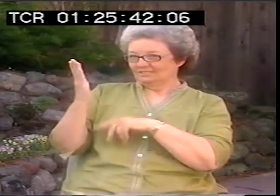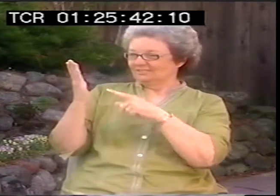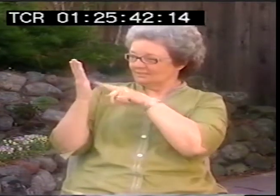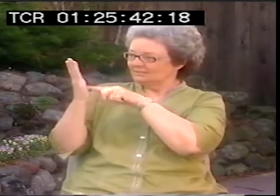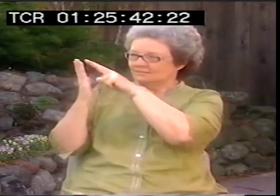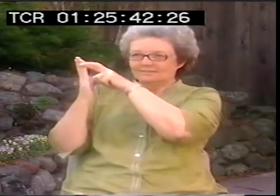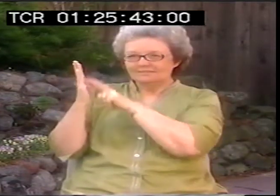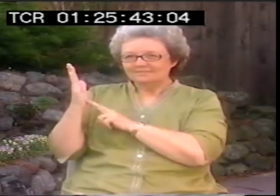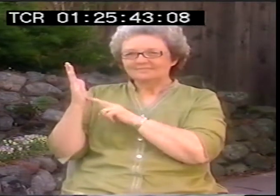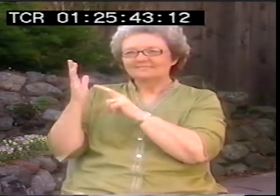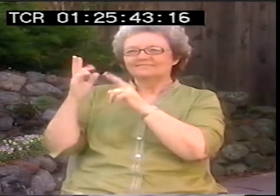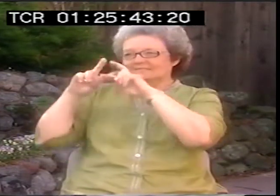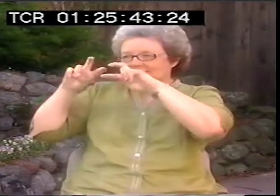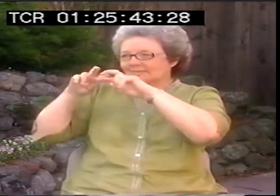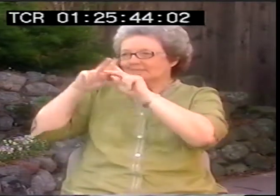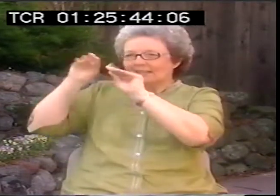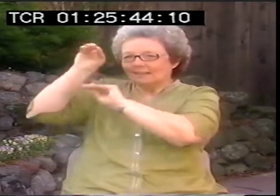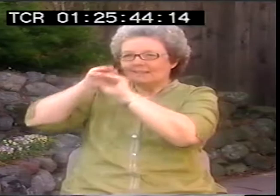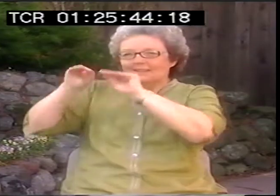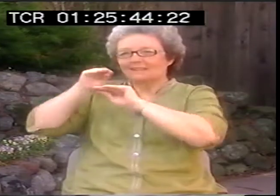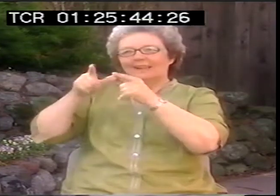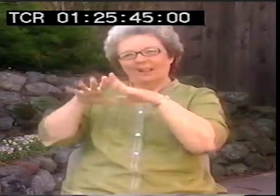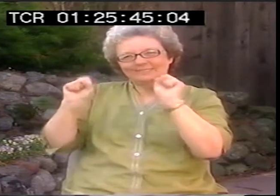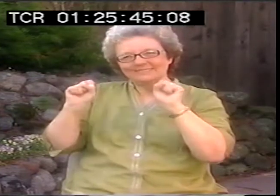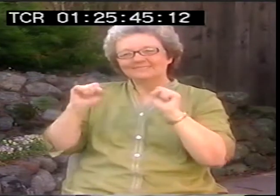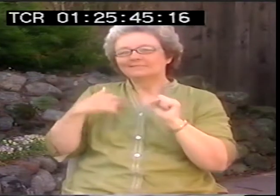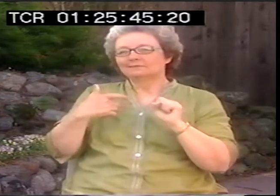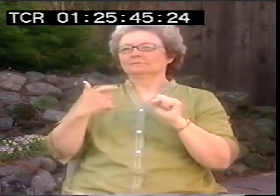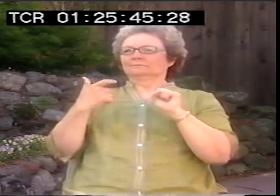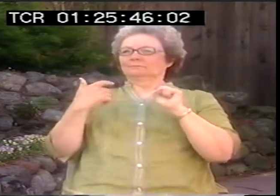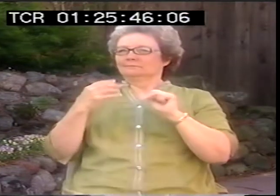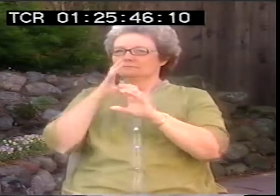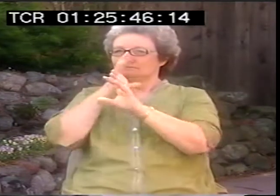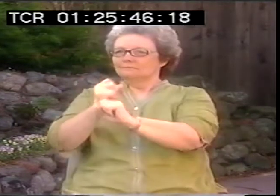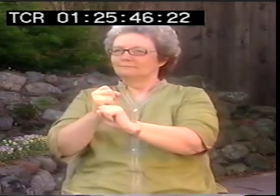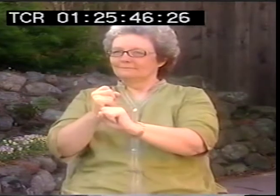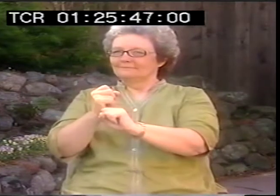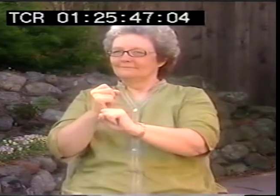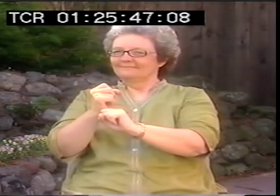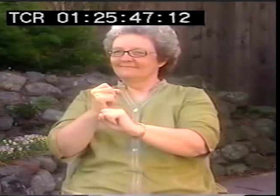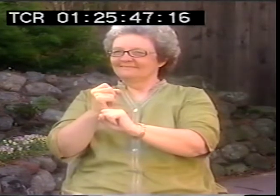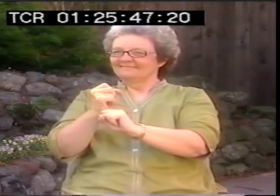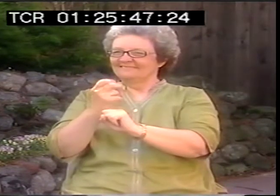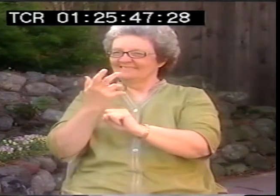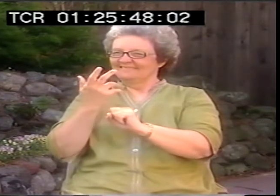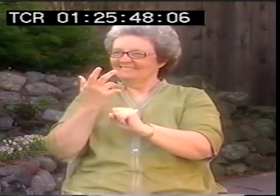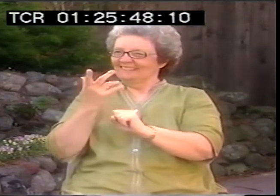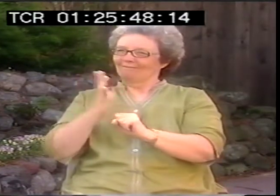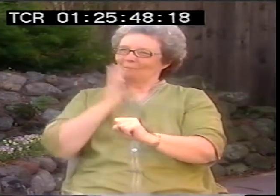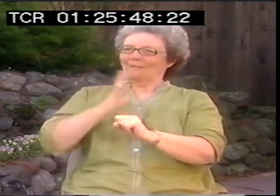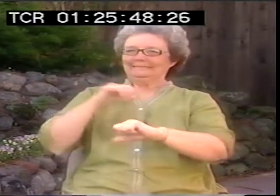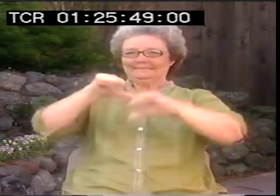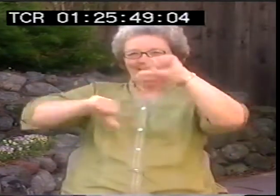And I was looking at linguistics analysis. And I was checking out the rules of how ASL linguistics work.